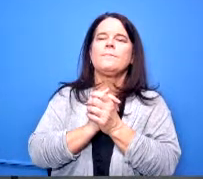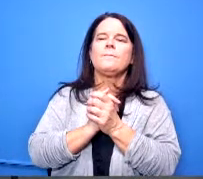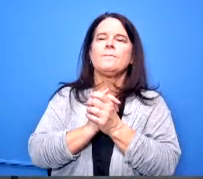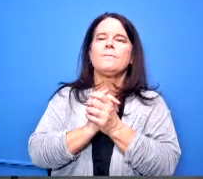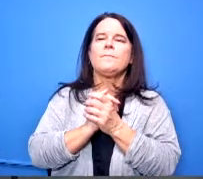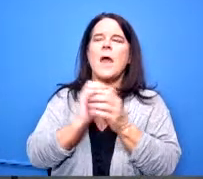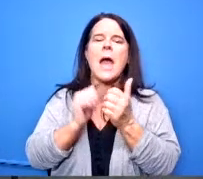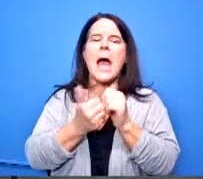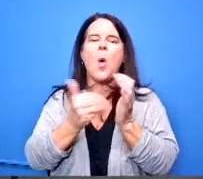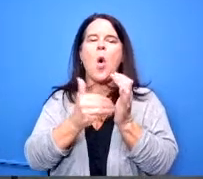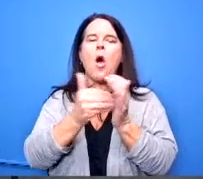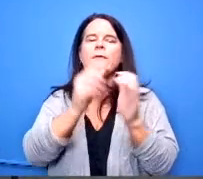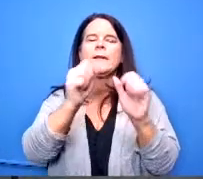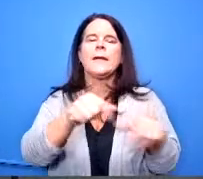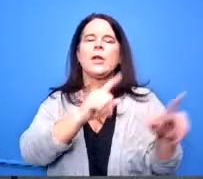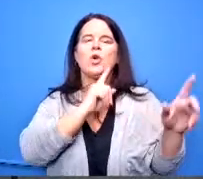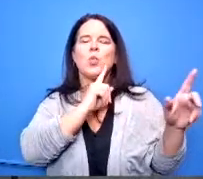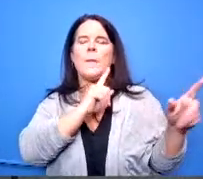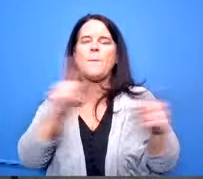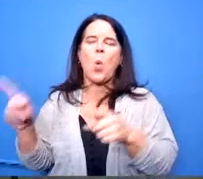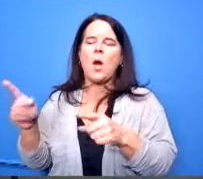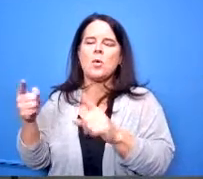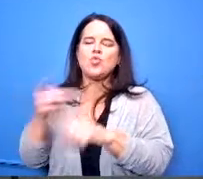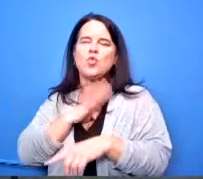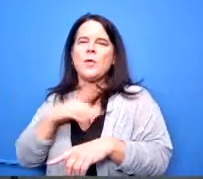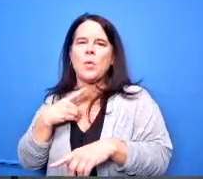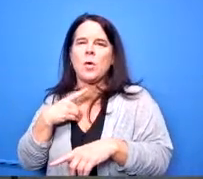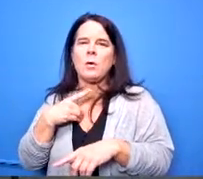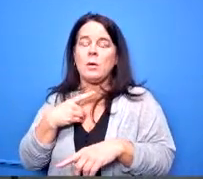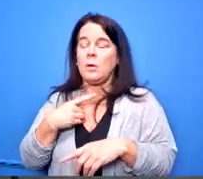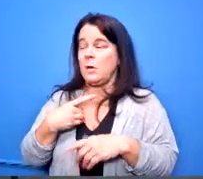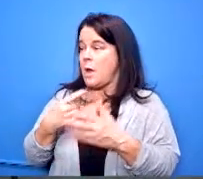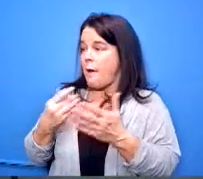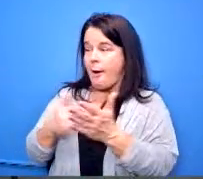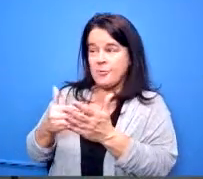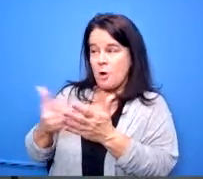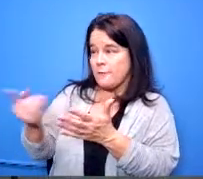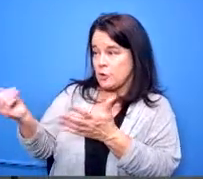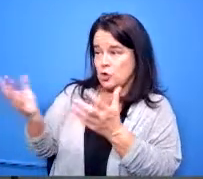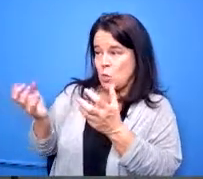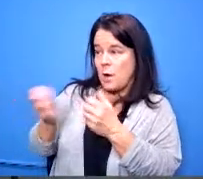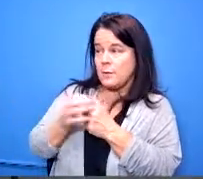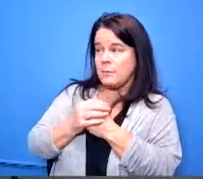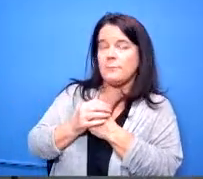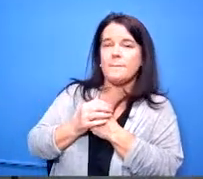on the welcome date i mean welcome stadium as often as you'd like probably every month if you